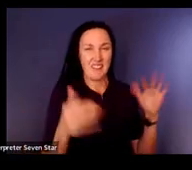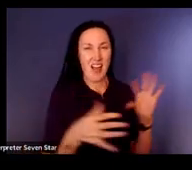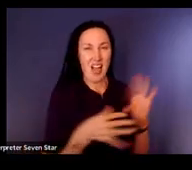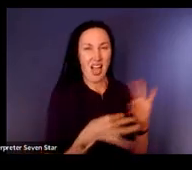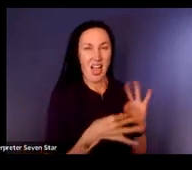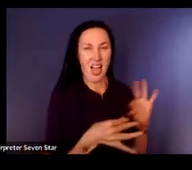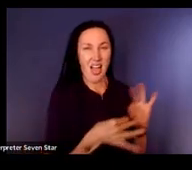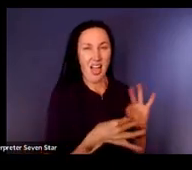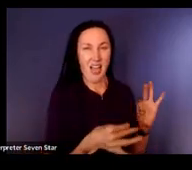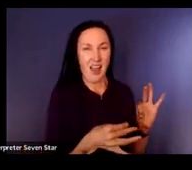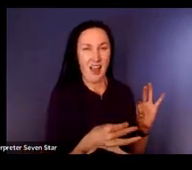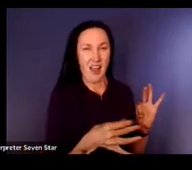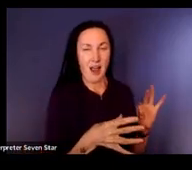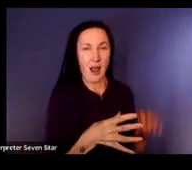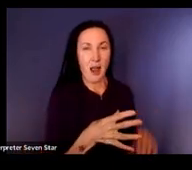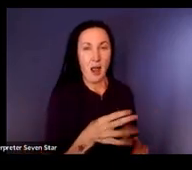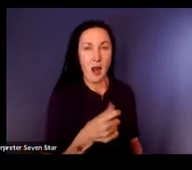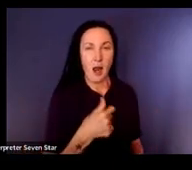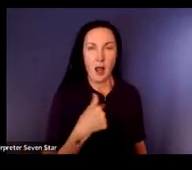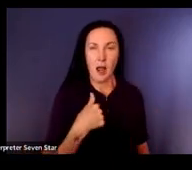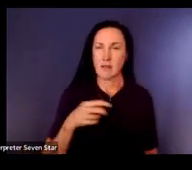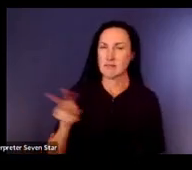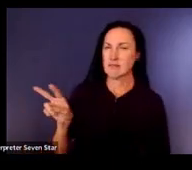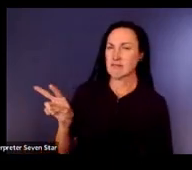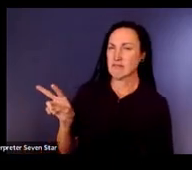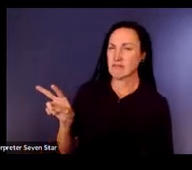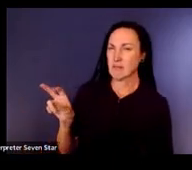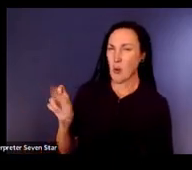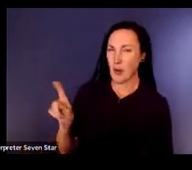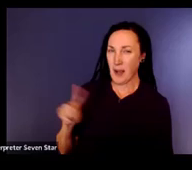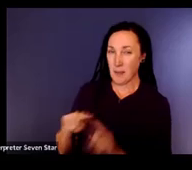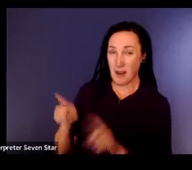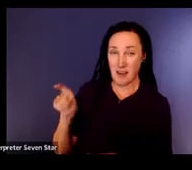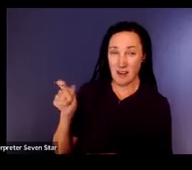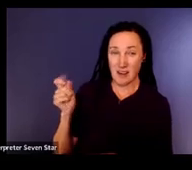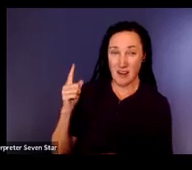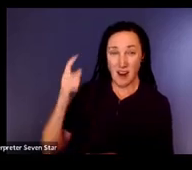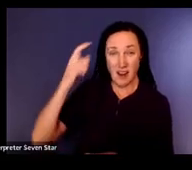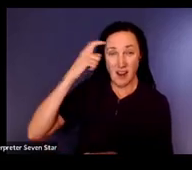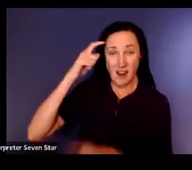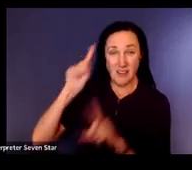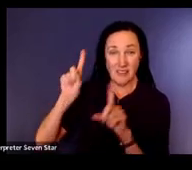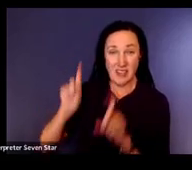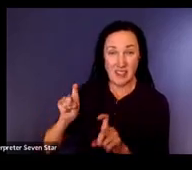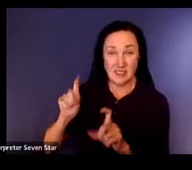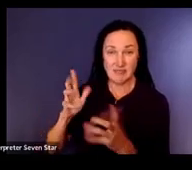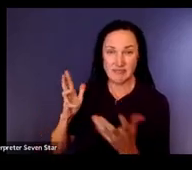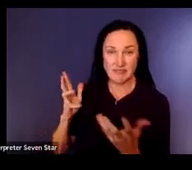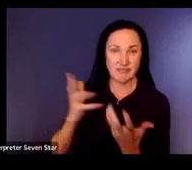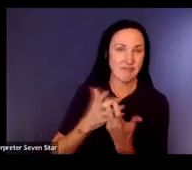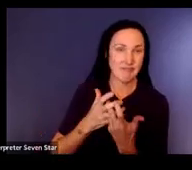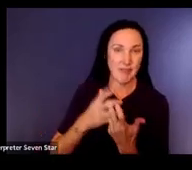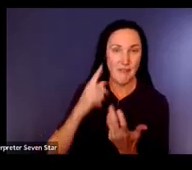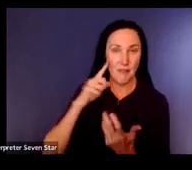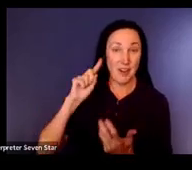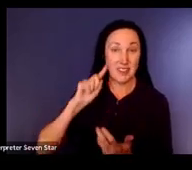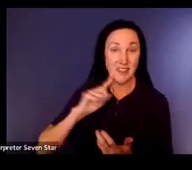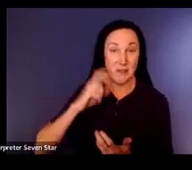test that was not designed for children who have vision and hearing problems. And